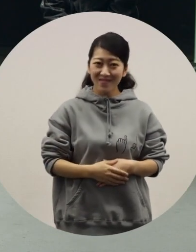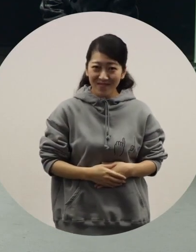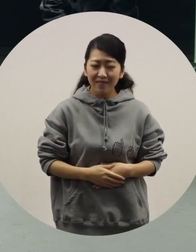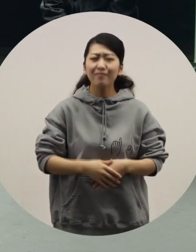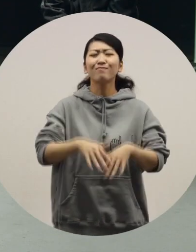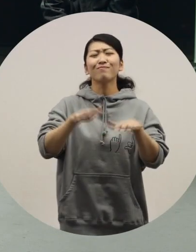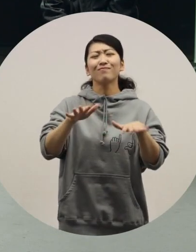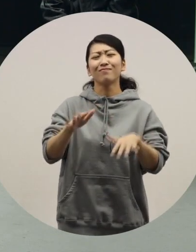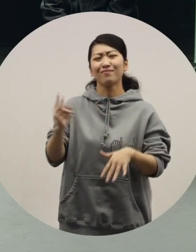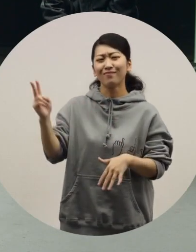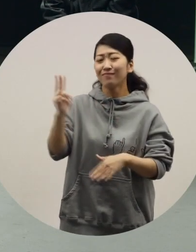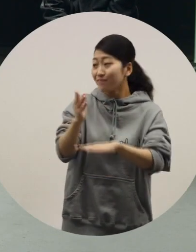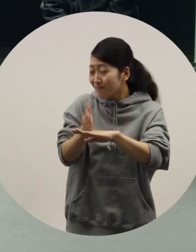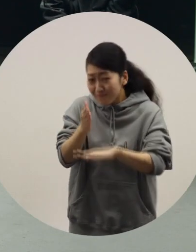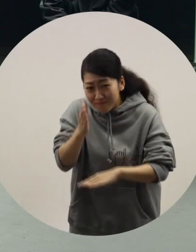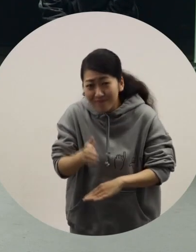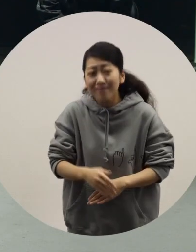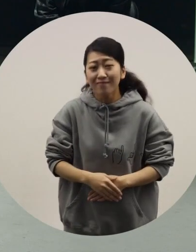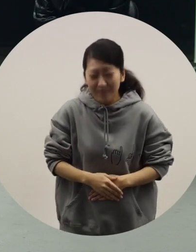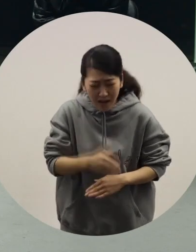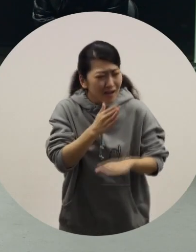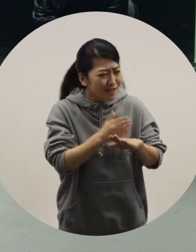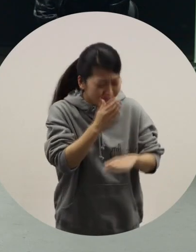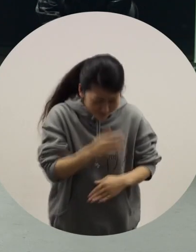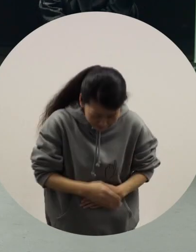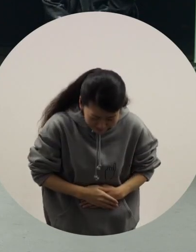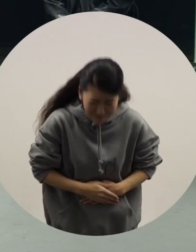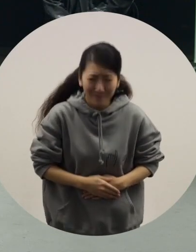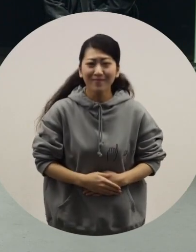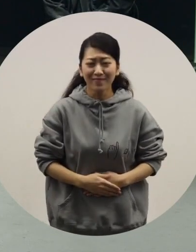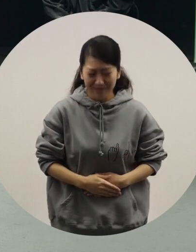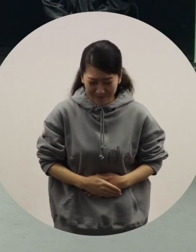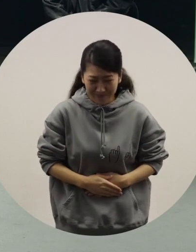Thank you for coming today. [Toriyama] Thank you very much. -[Azuma] Thank you.